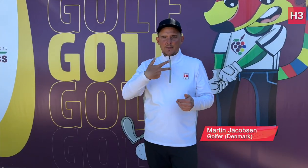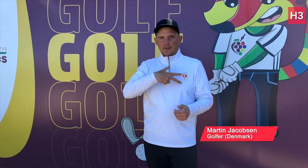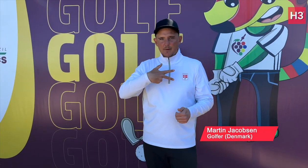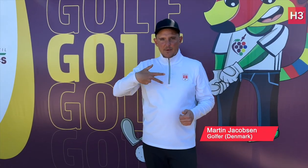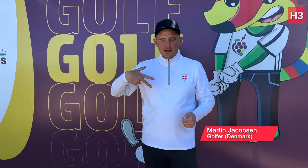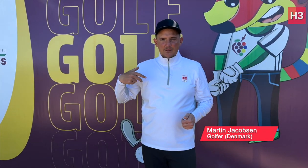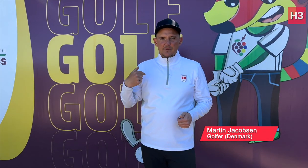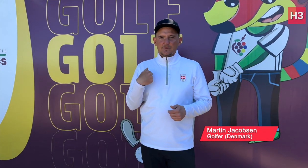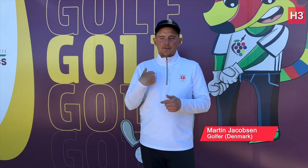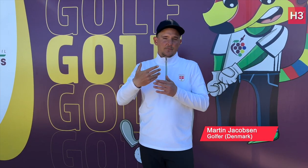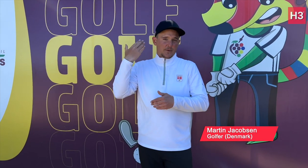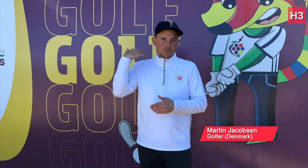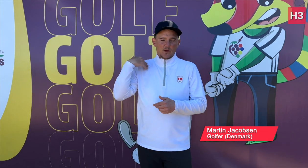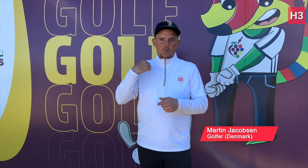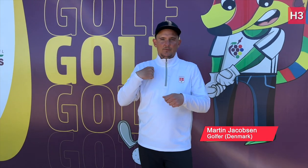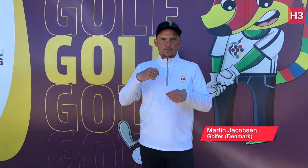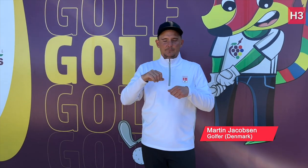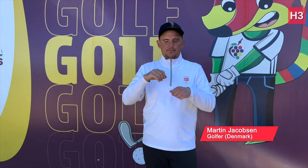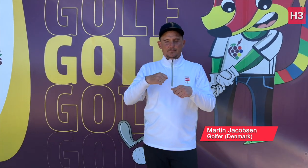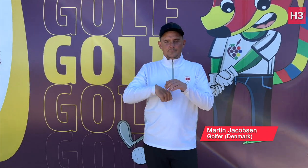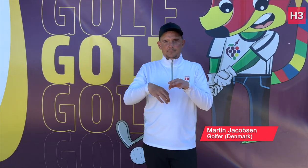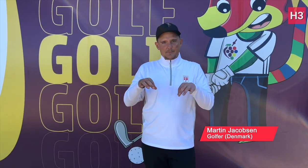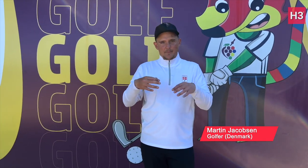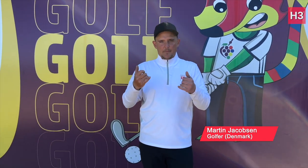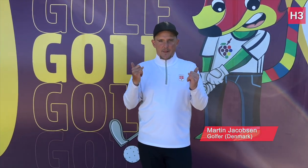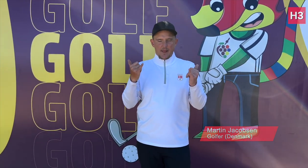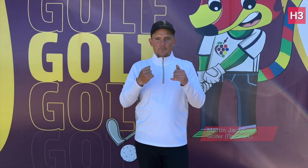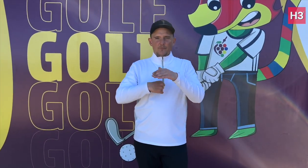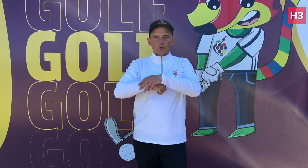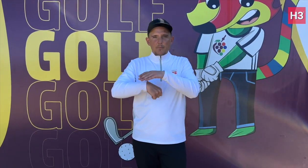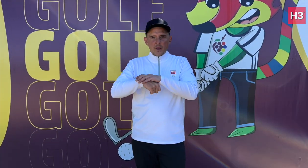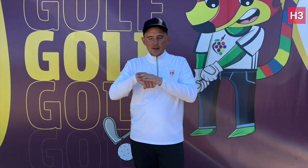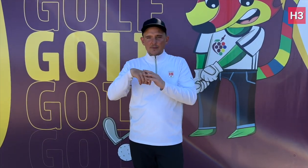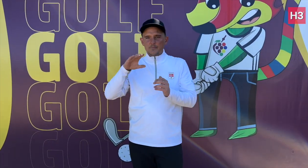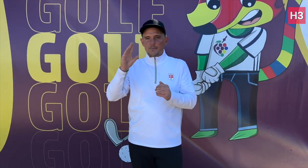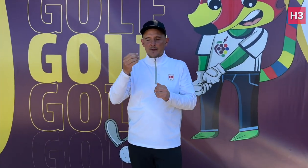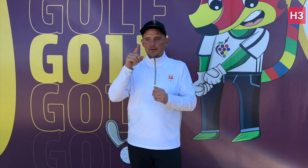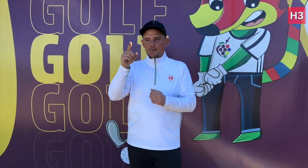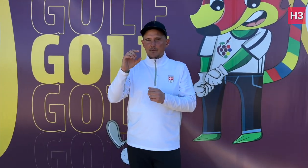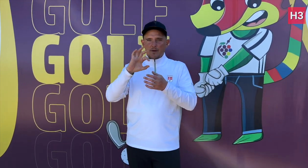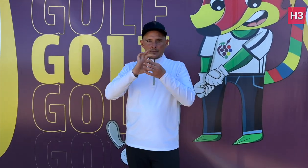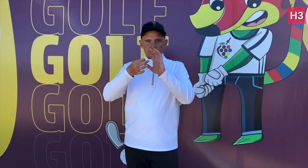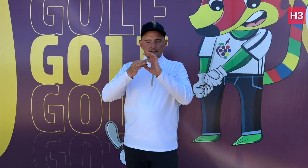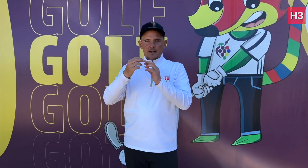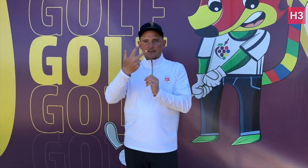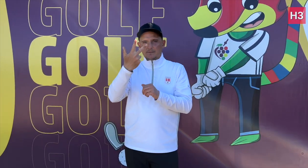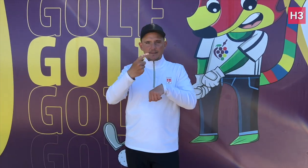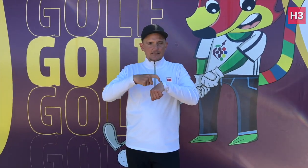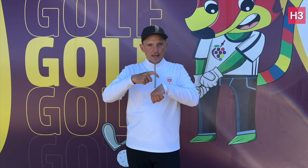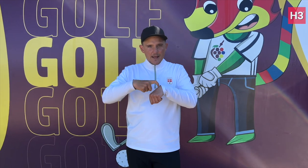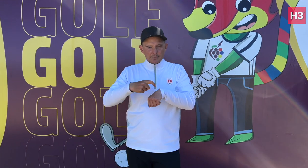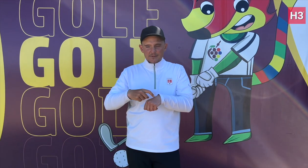I used to represent Denmark as a football player for three Deaflympics.